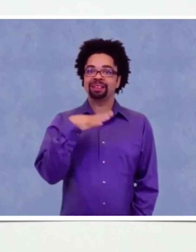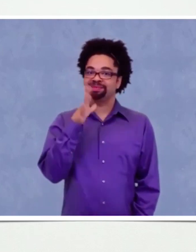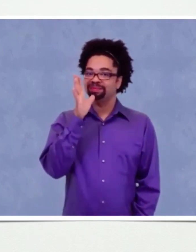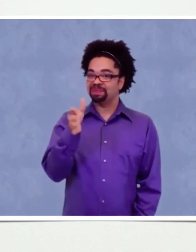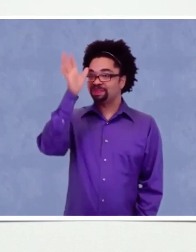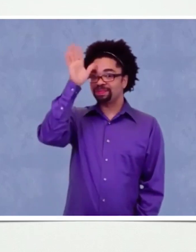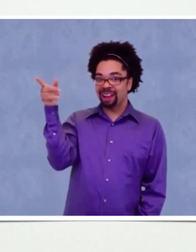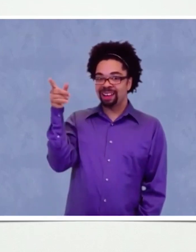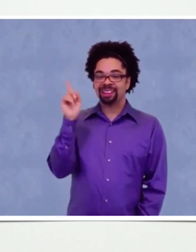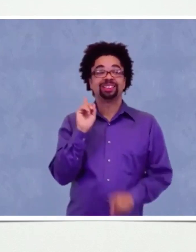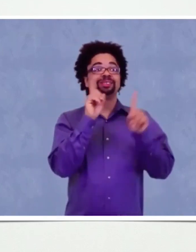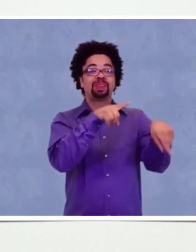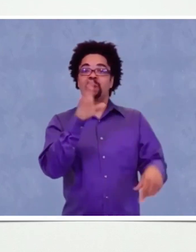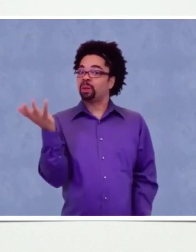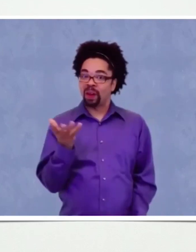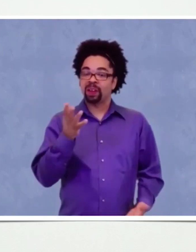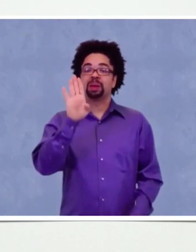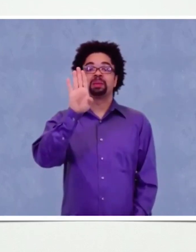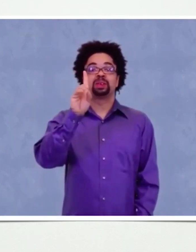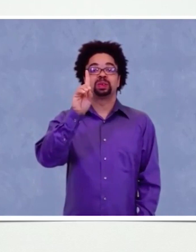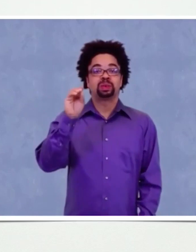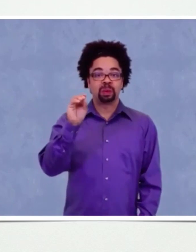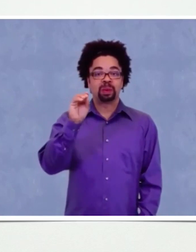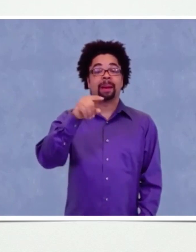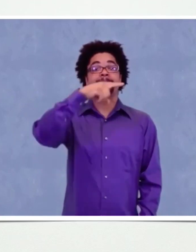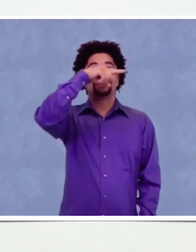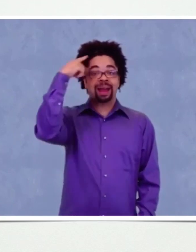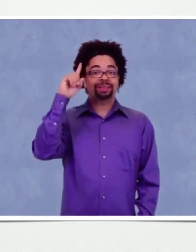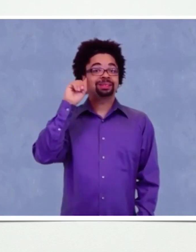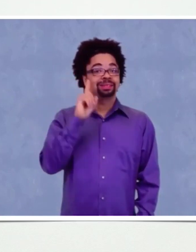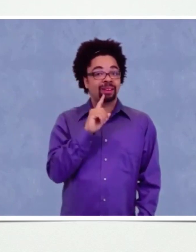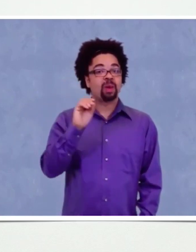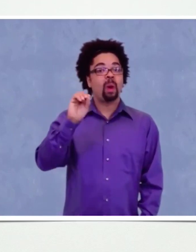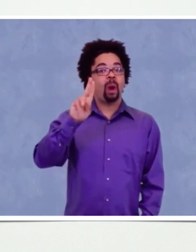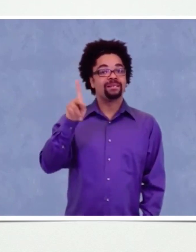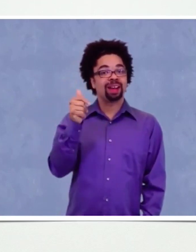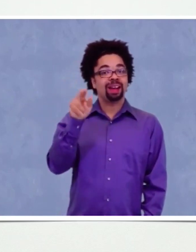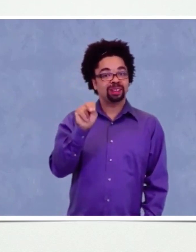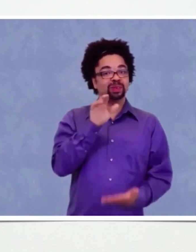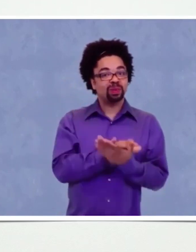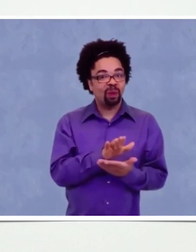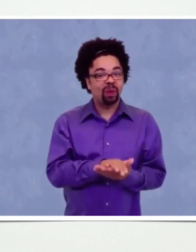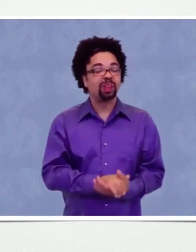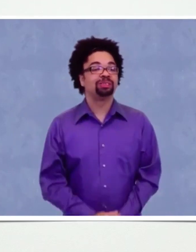and those generations, 16, 17. My parents went to the Blind/Deaf Orphan School.